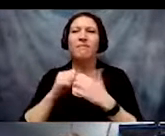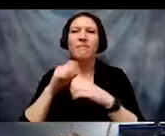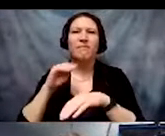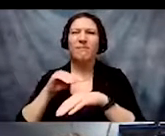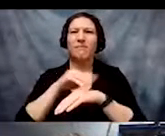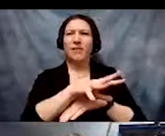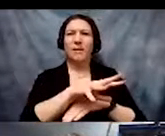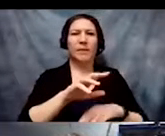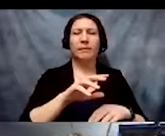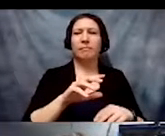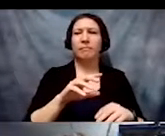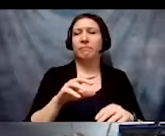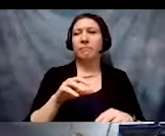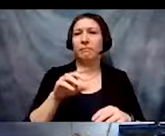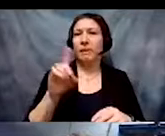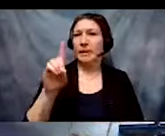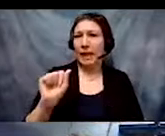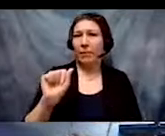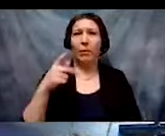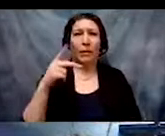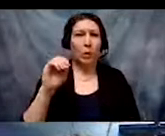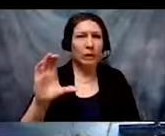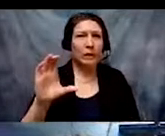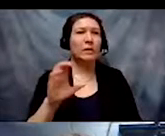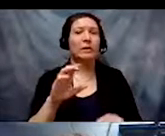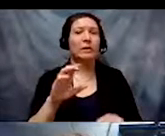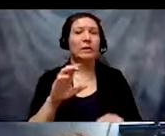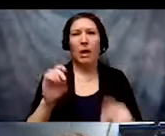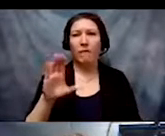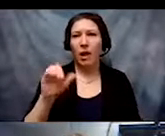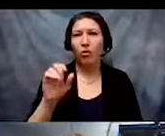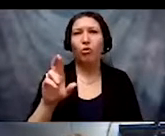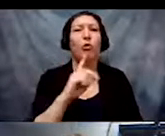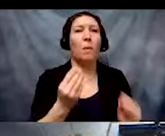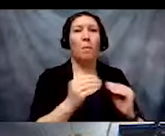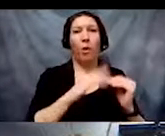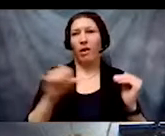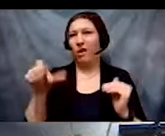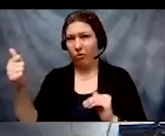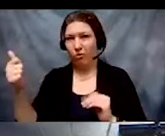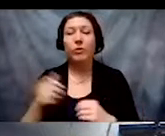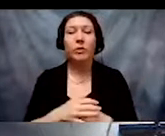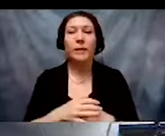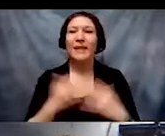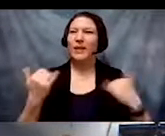color more than others. Due to the short time today I